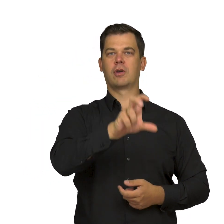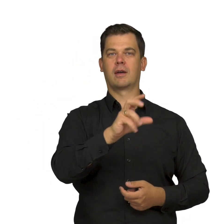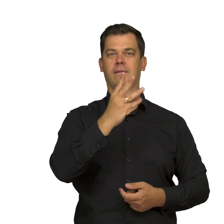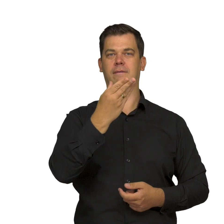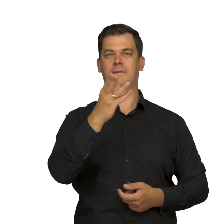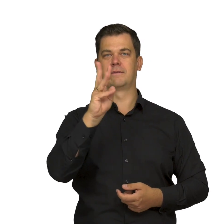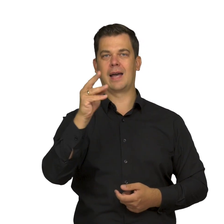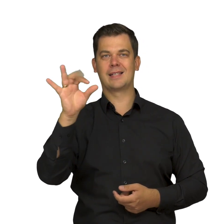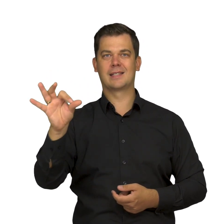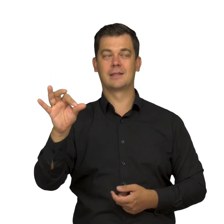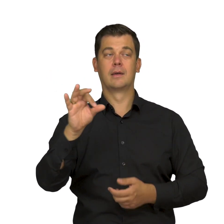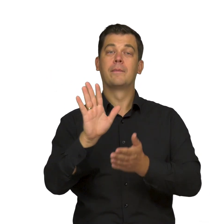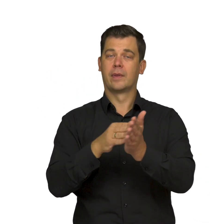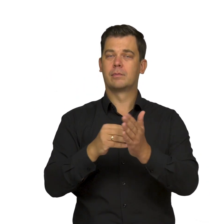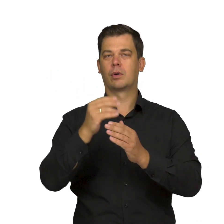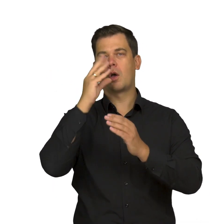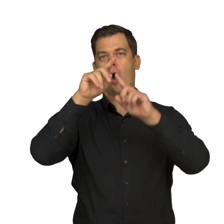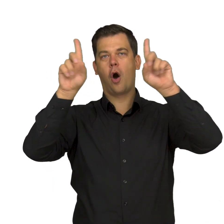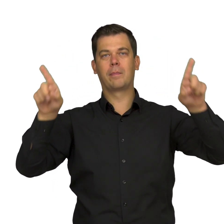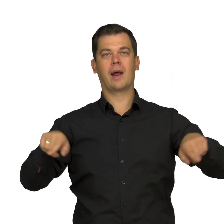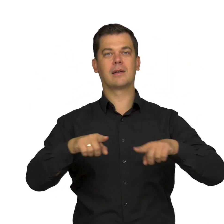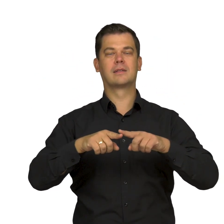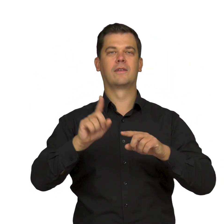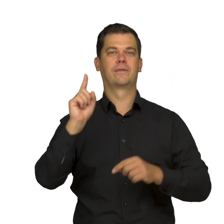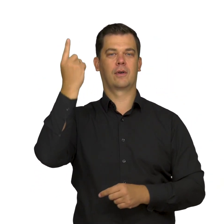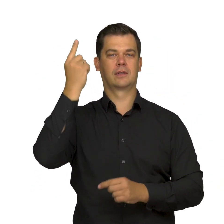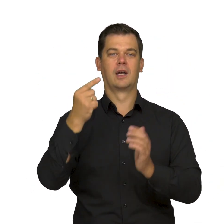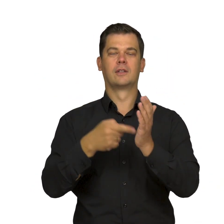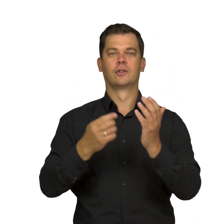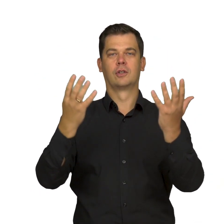Take the work Spring from 1898.